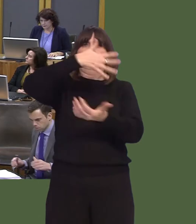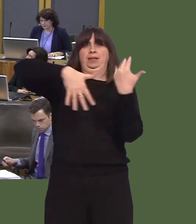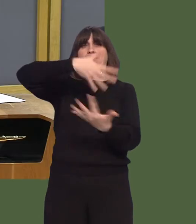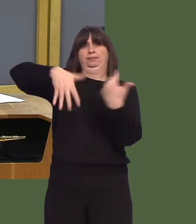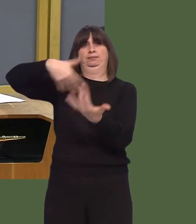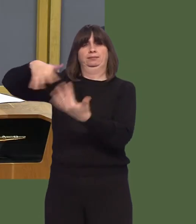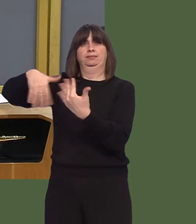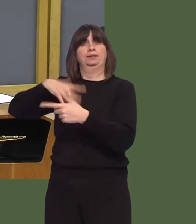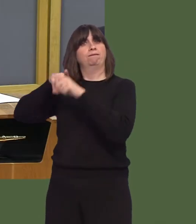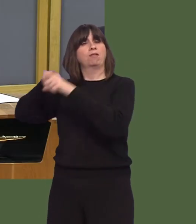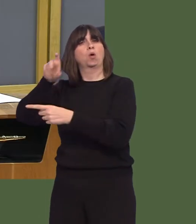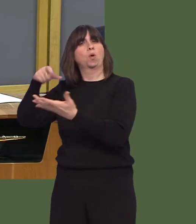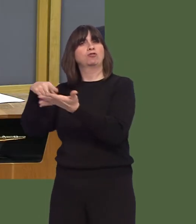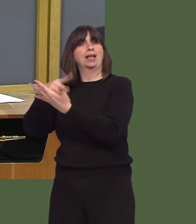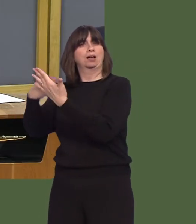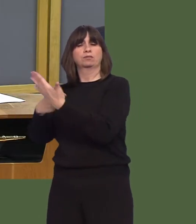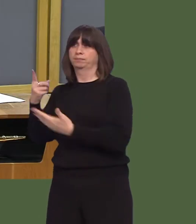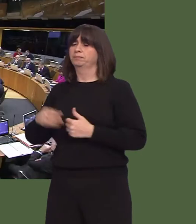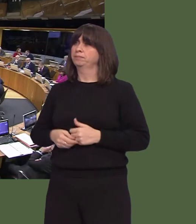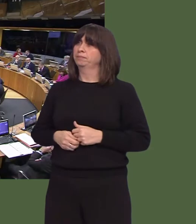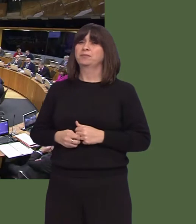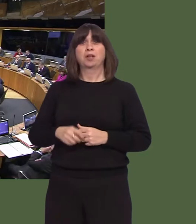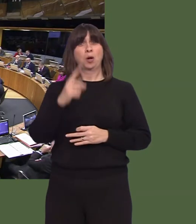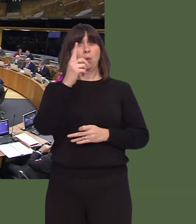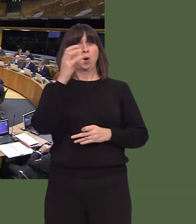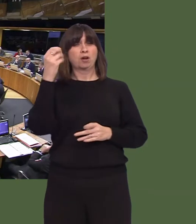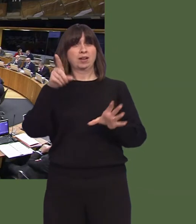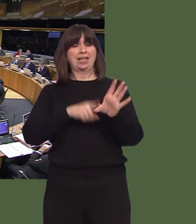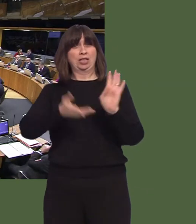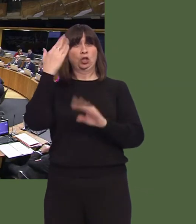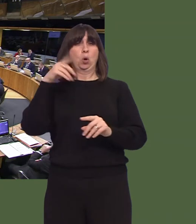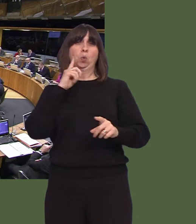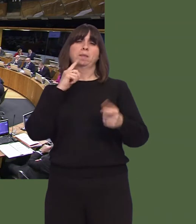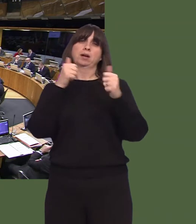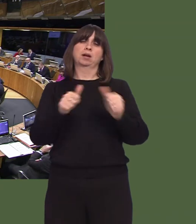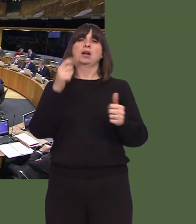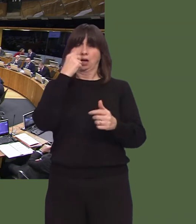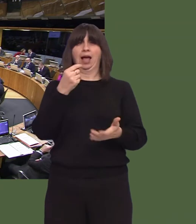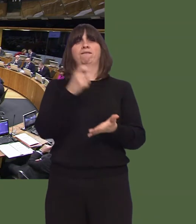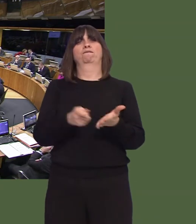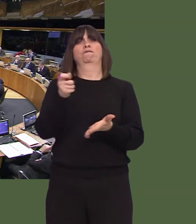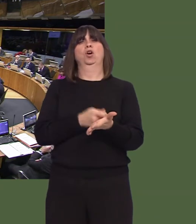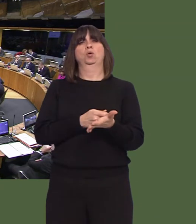Janet Finch-Saunders AM: One hundred years after women obtained the vote and almost 50